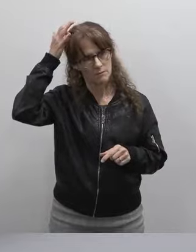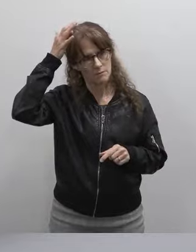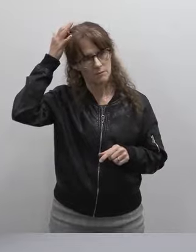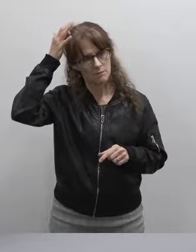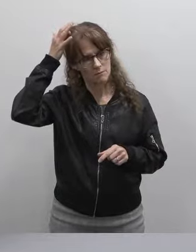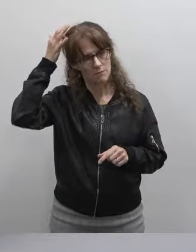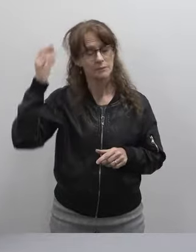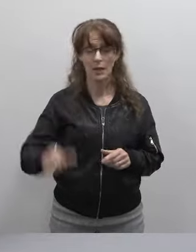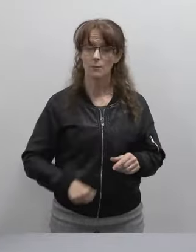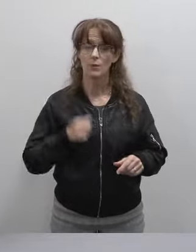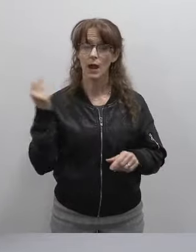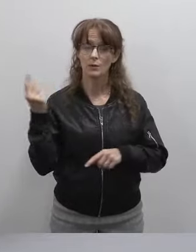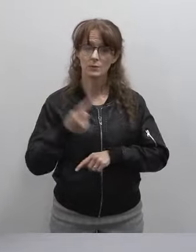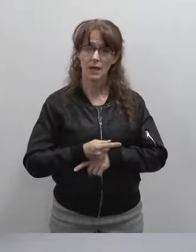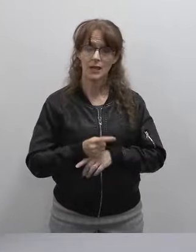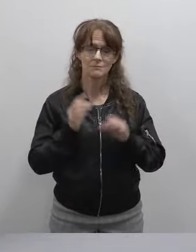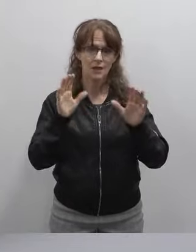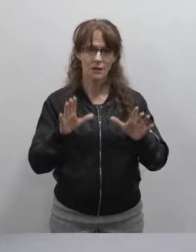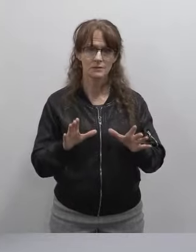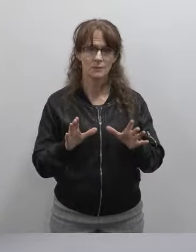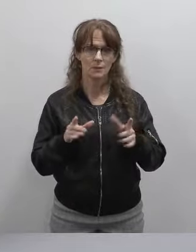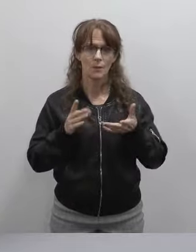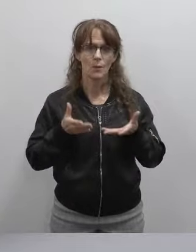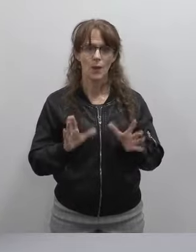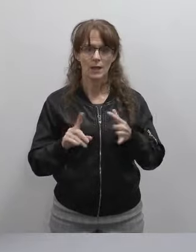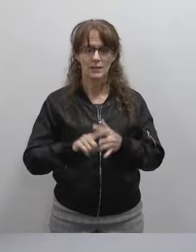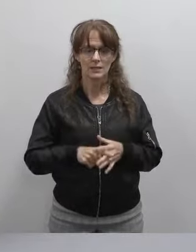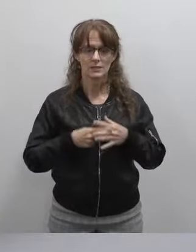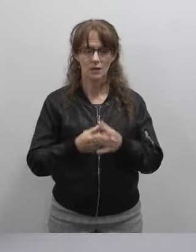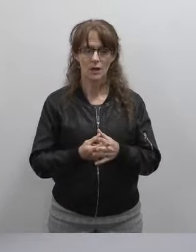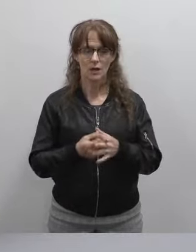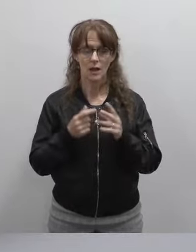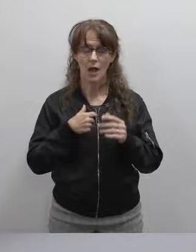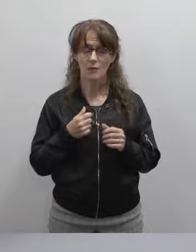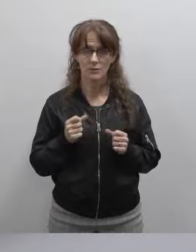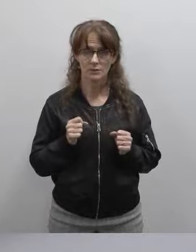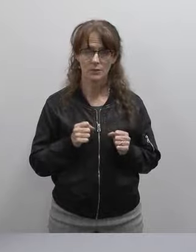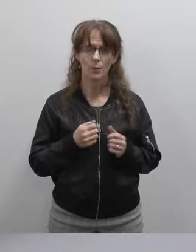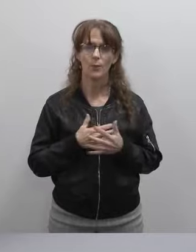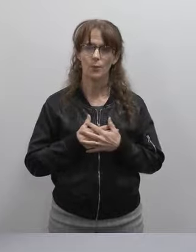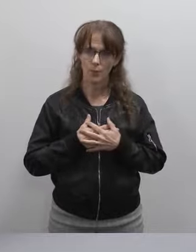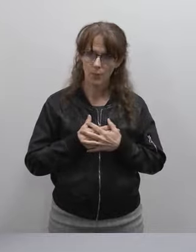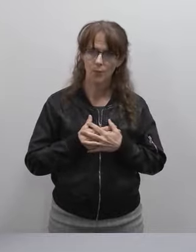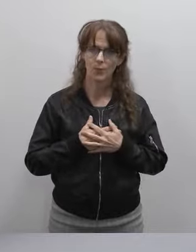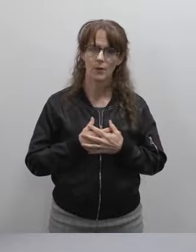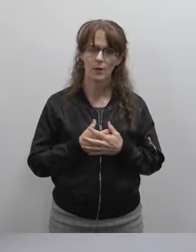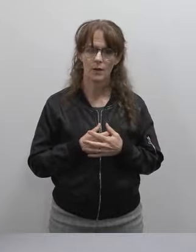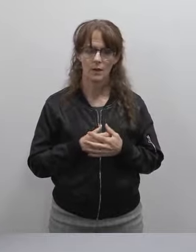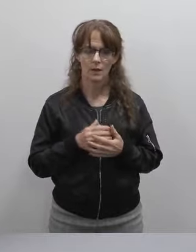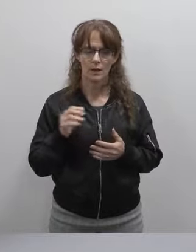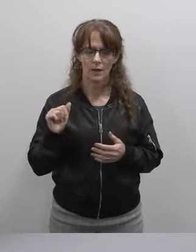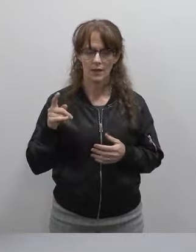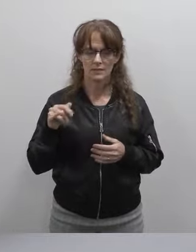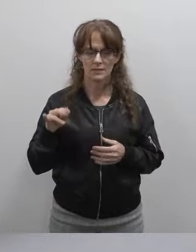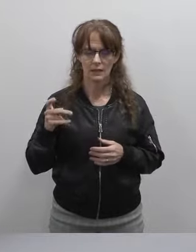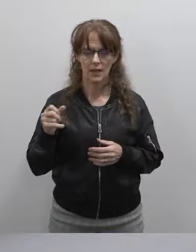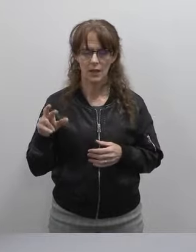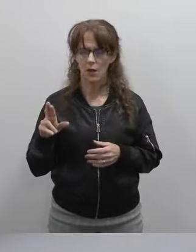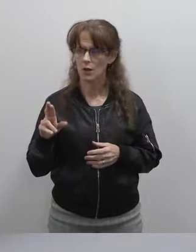to get started was something so important to us. I was struck as Alyssa Taylor Stewart stood, I think she was either introducing Dr.,